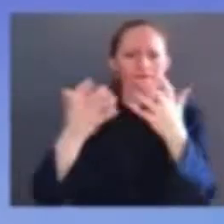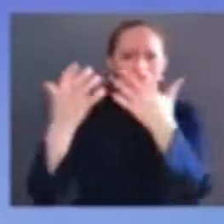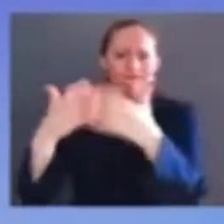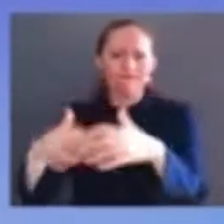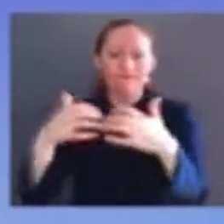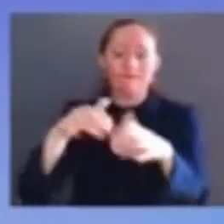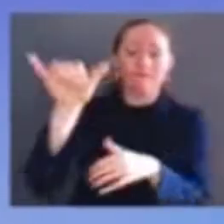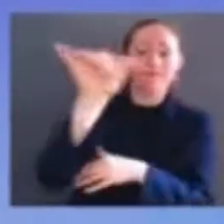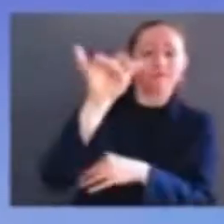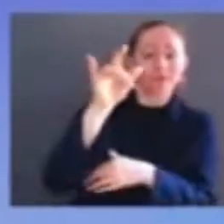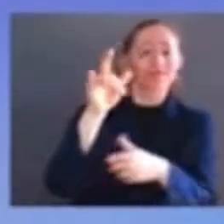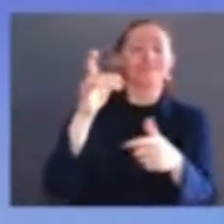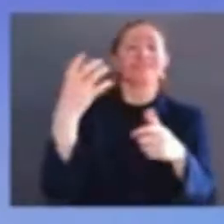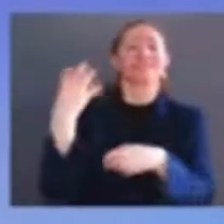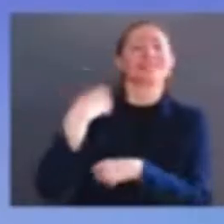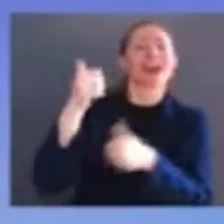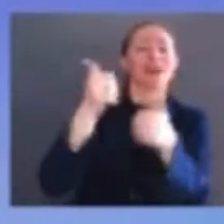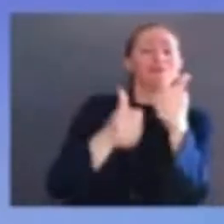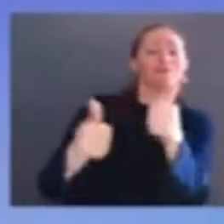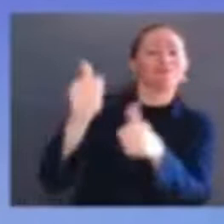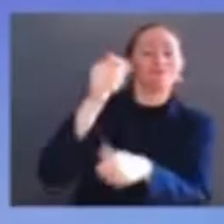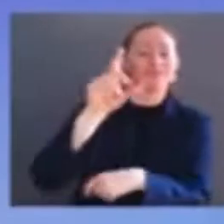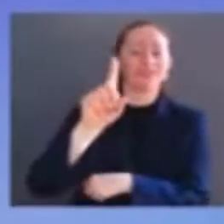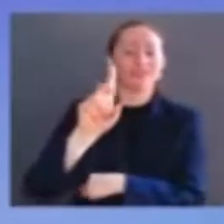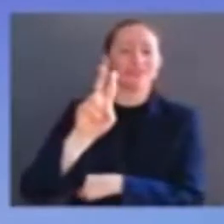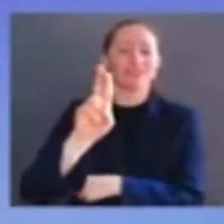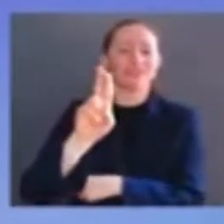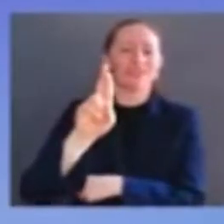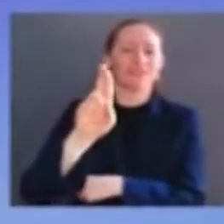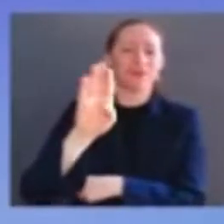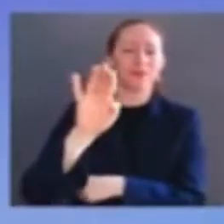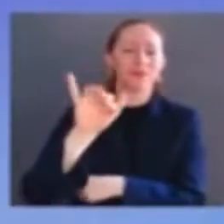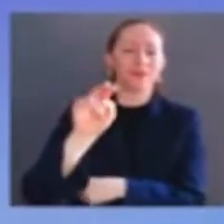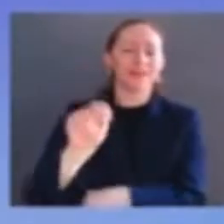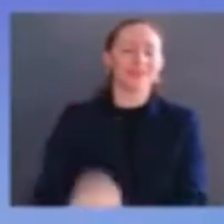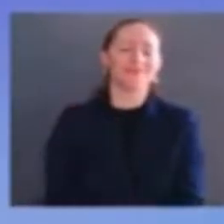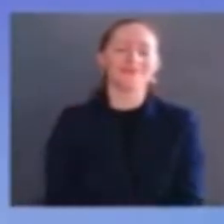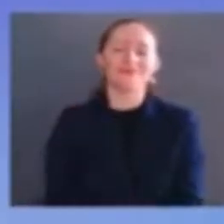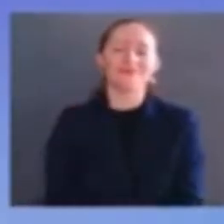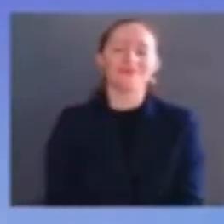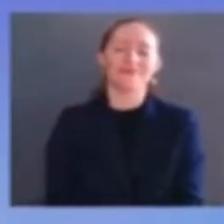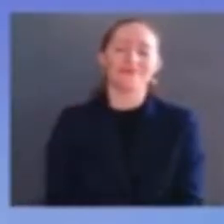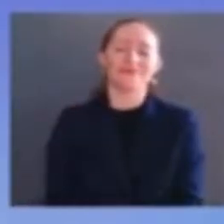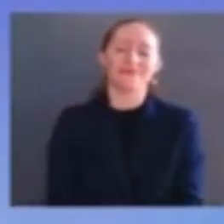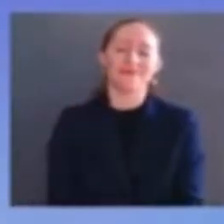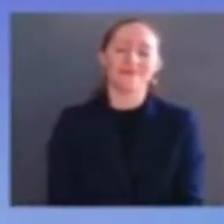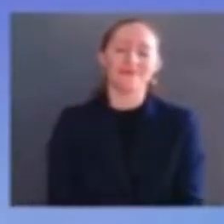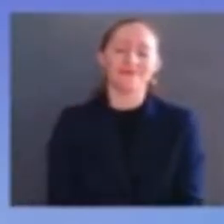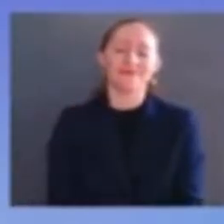as you may have heard during the confirmation process i had the distinct honor of having 95